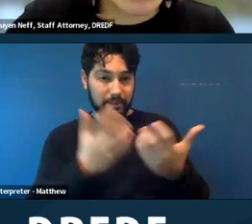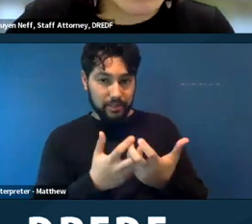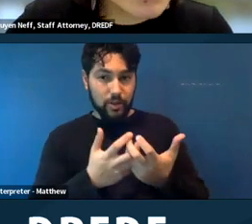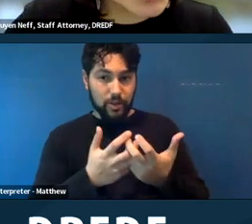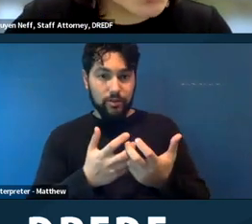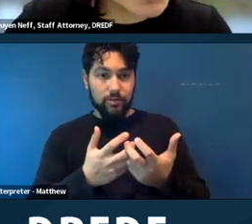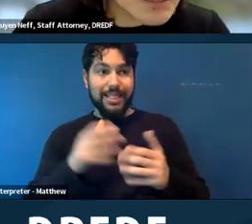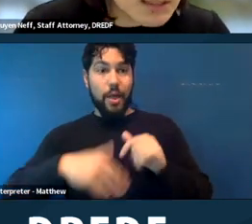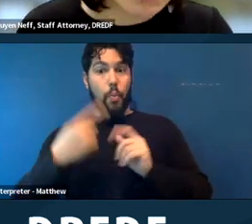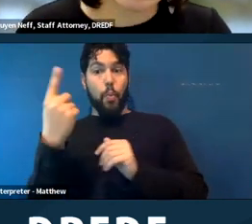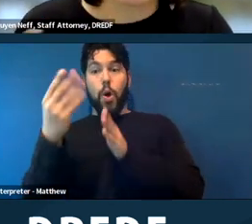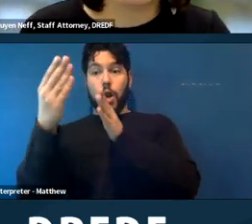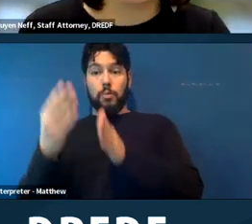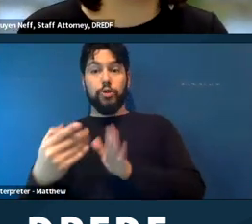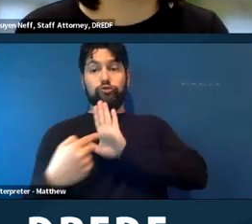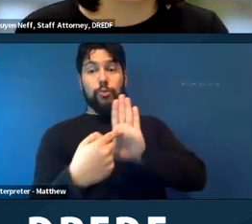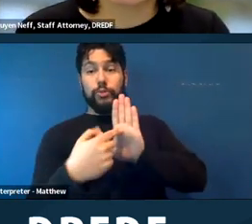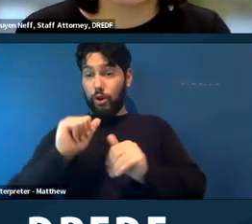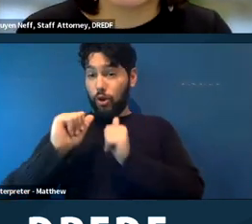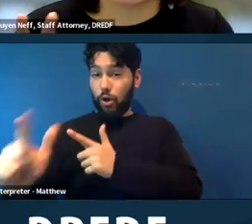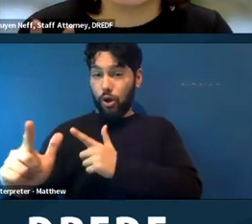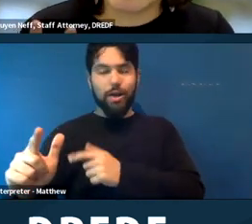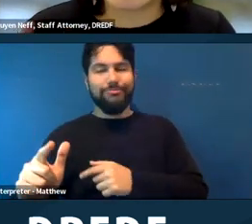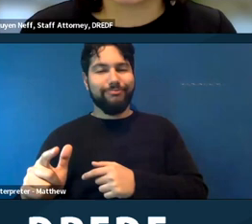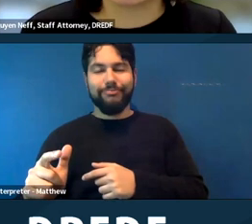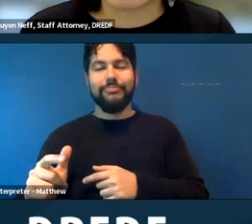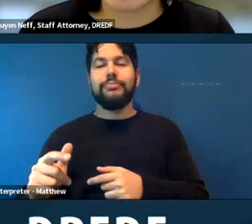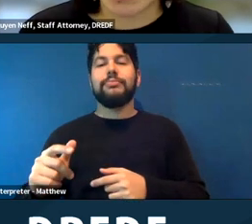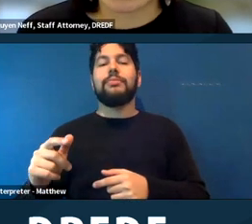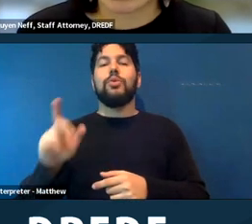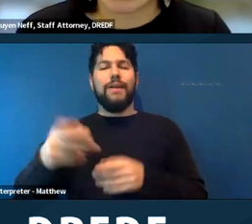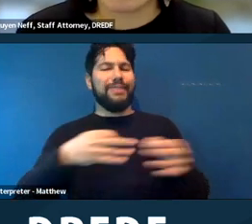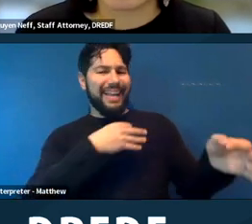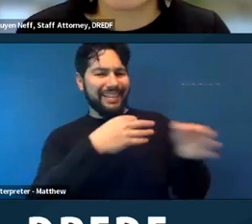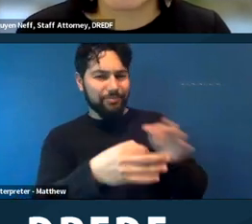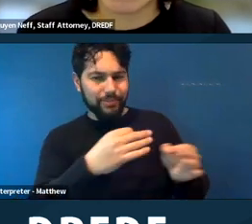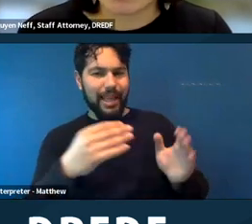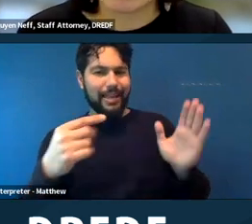But I think the thing is, you have to give a reason why the entire sweep should be cancelled